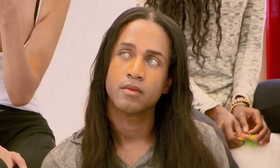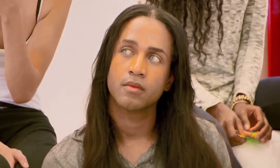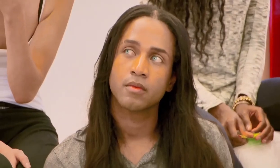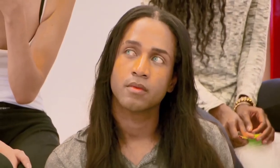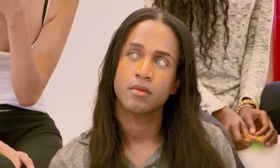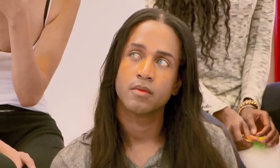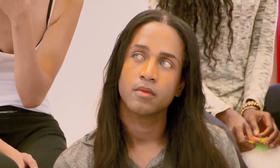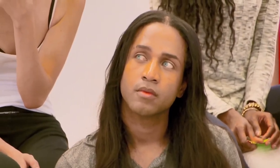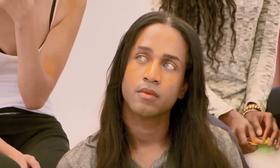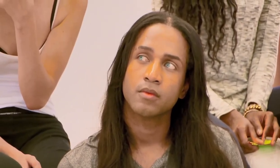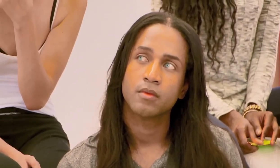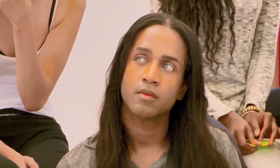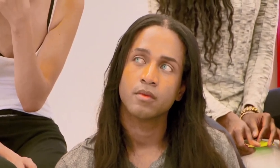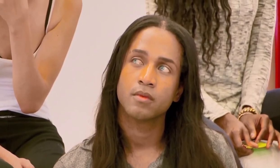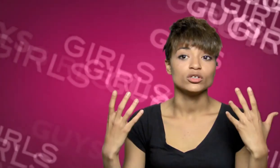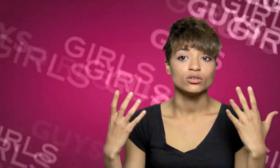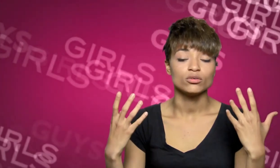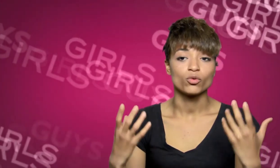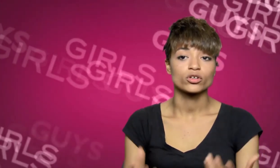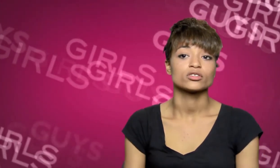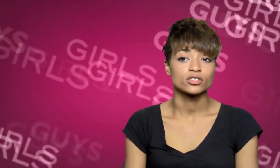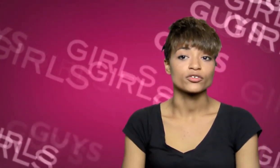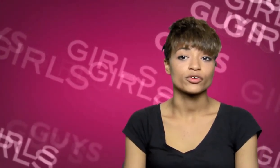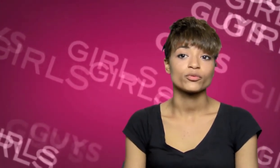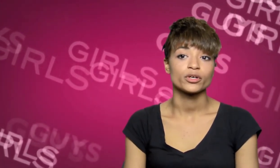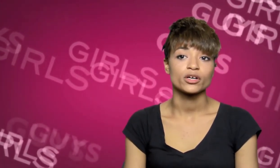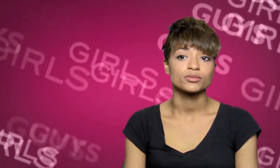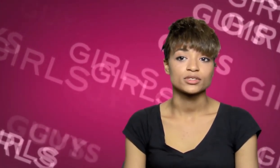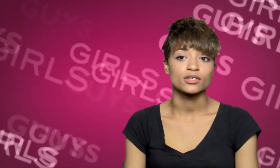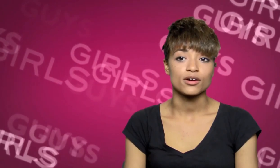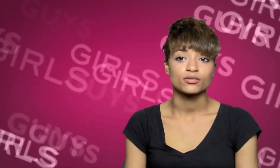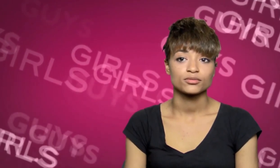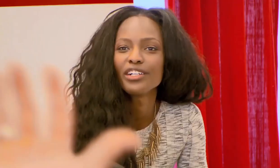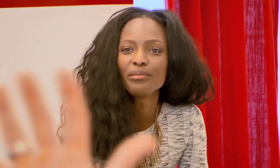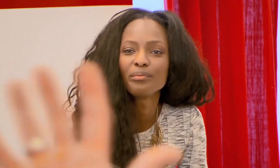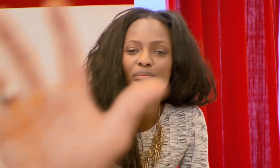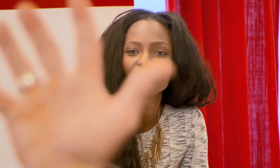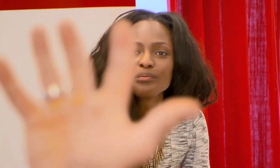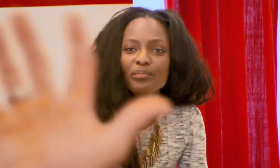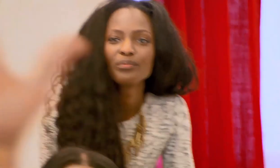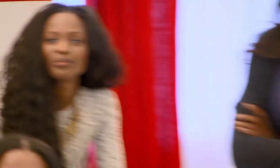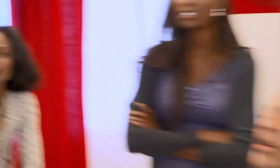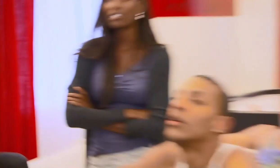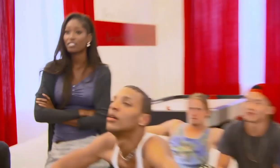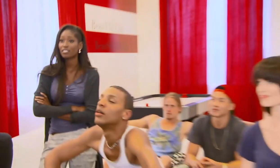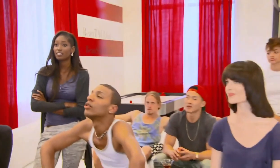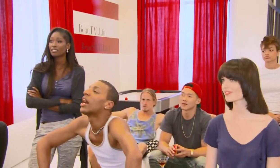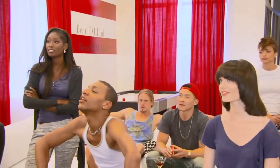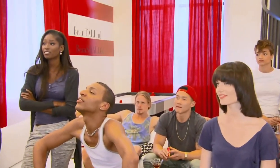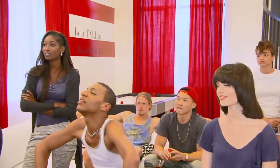We all need to come together and be more considerate when it comes to Nyle If you share with me more often it'd be a lot easier